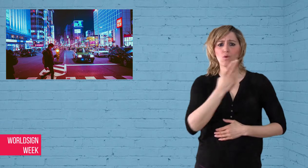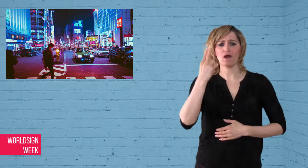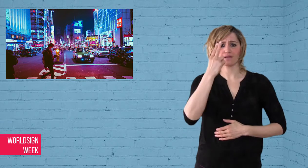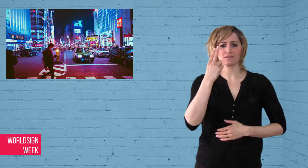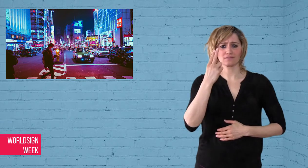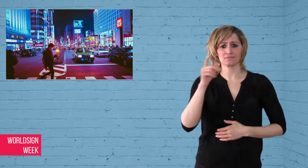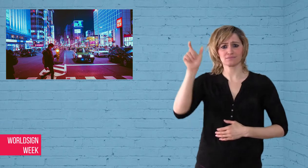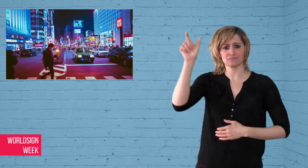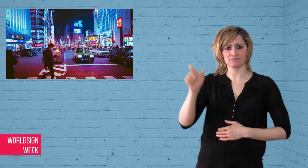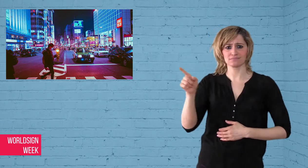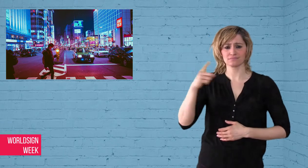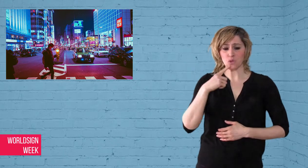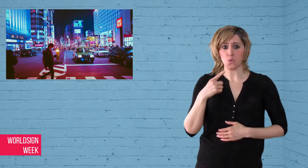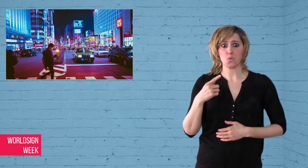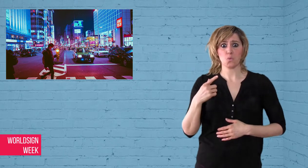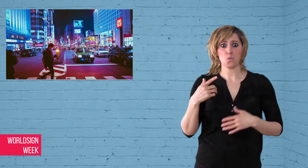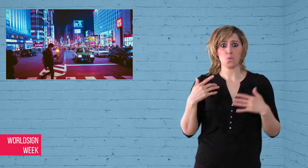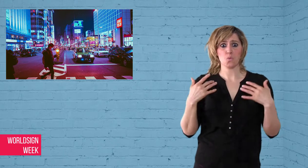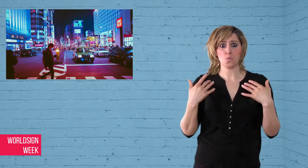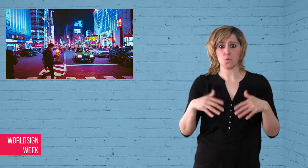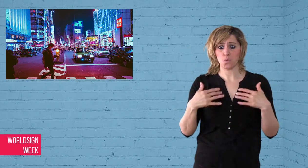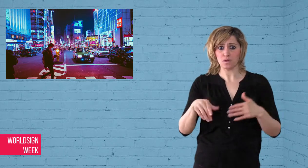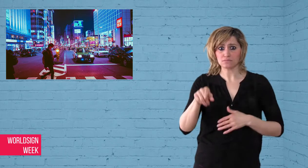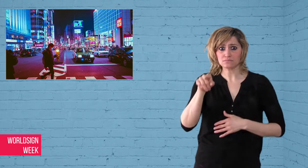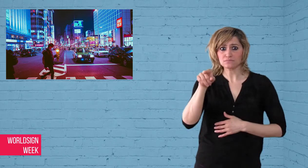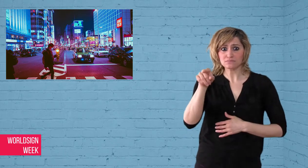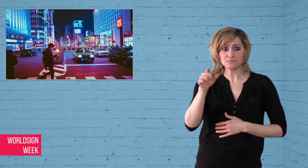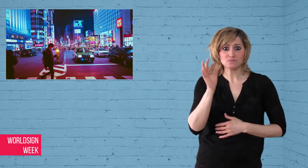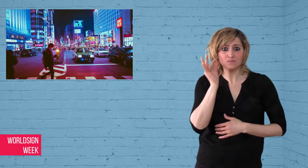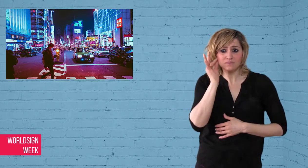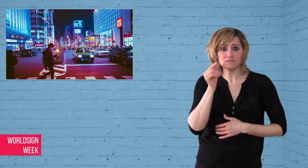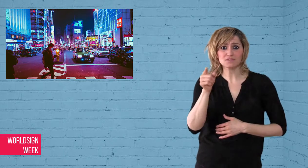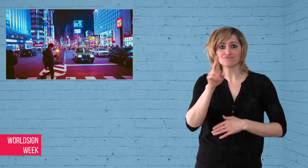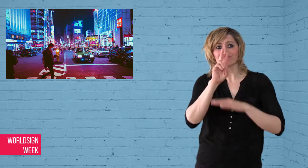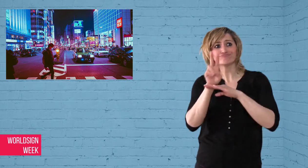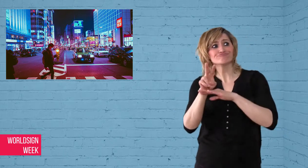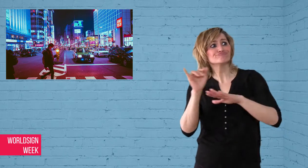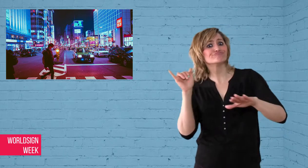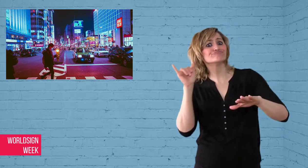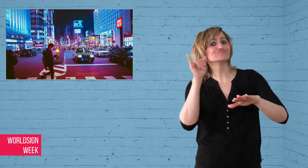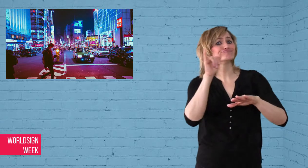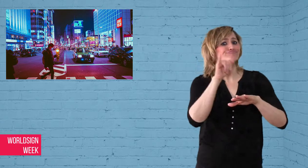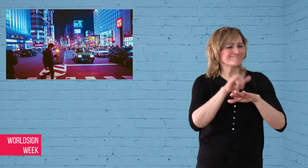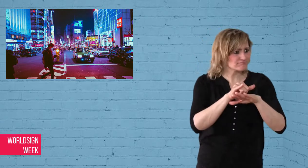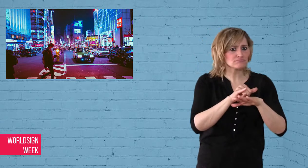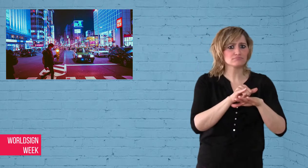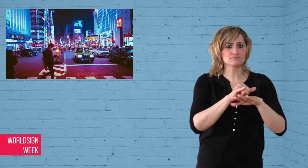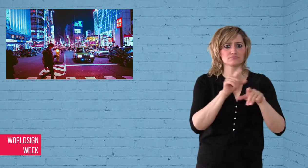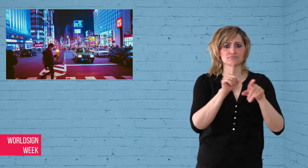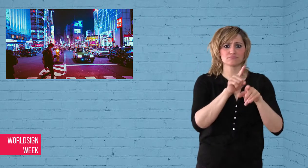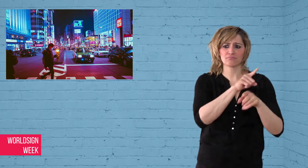like a criminal and they have filed a